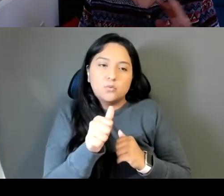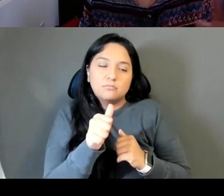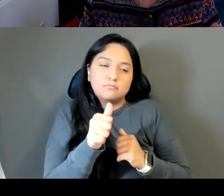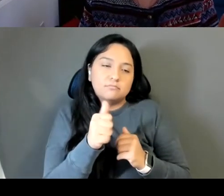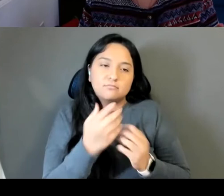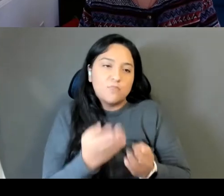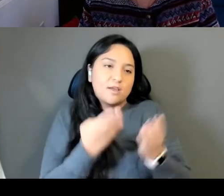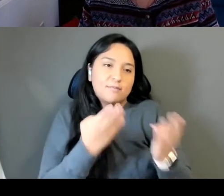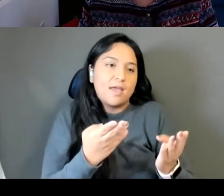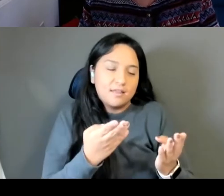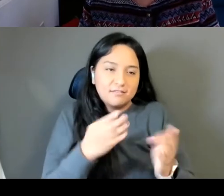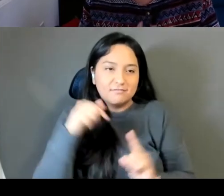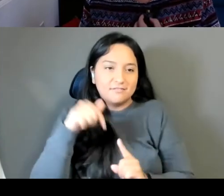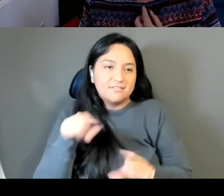displayer that was so hard.